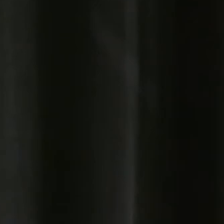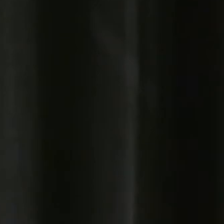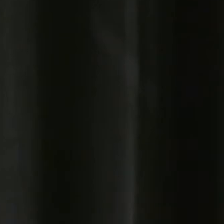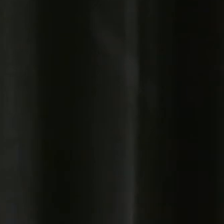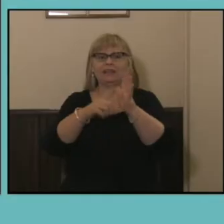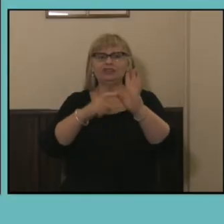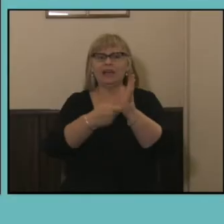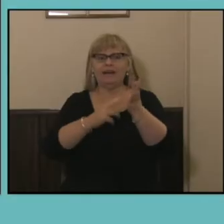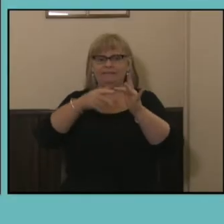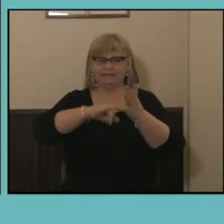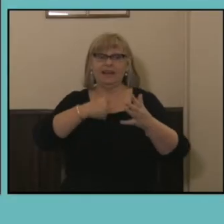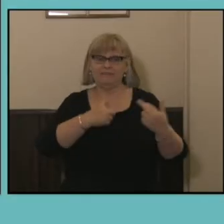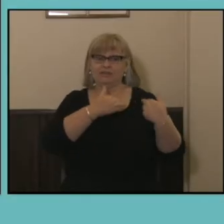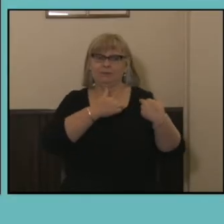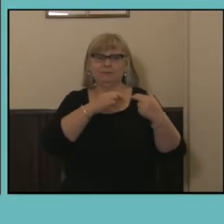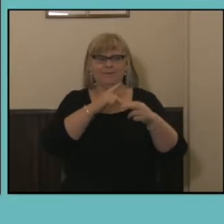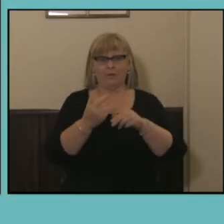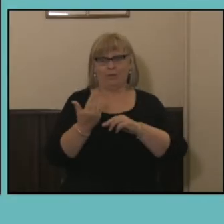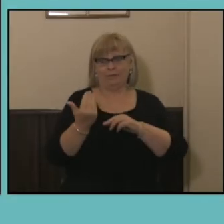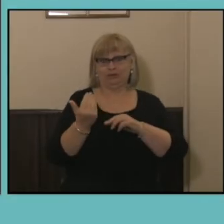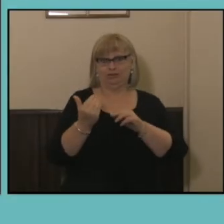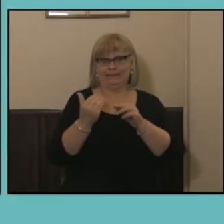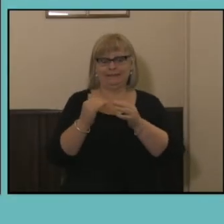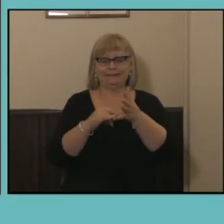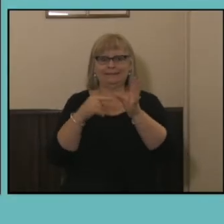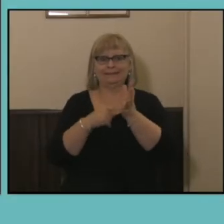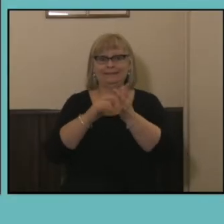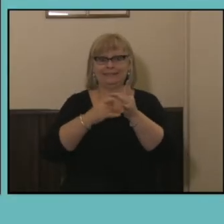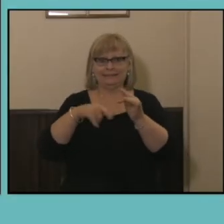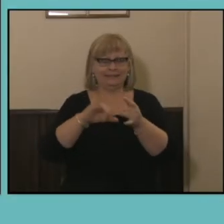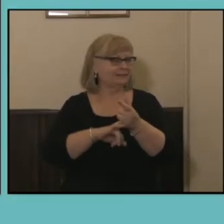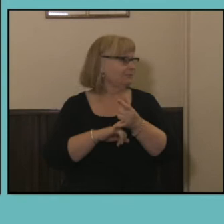Labor Statistics at the ABS and I'm here today because who better to talk about